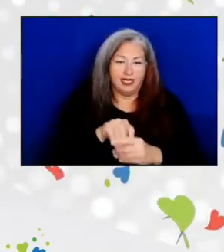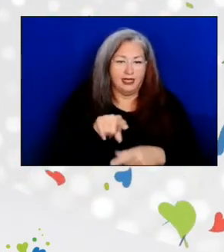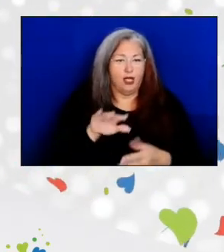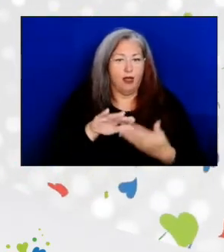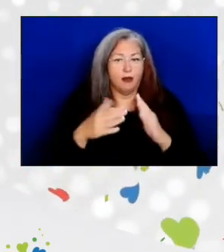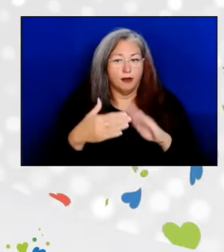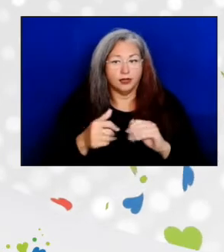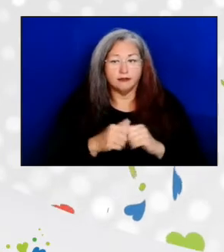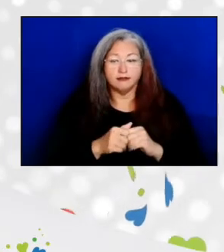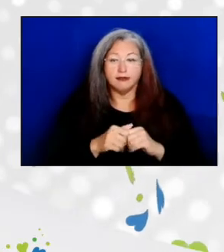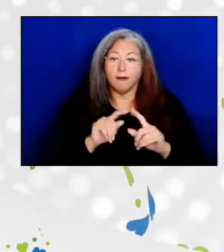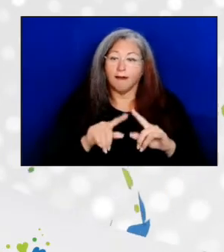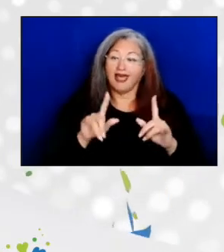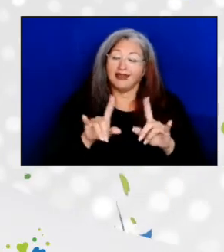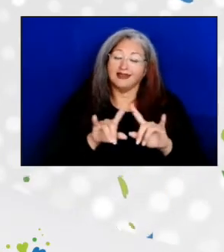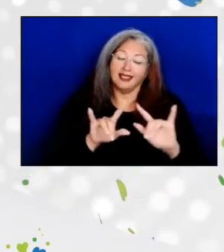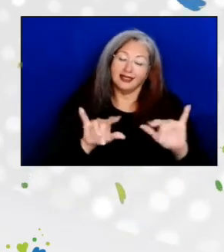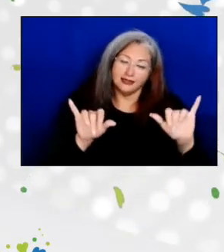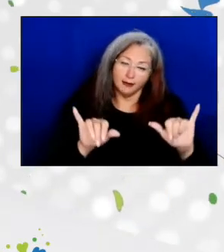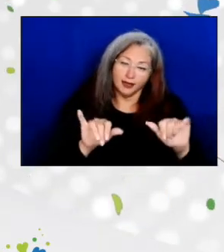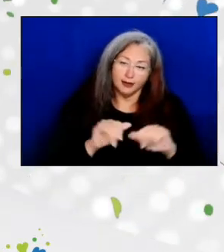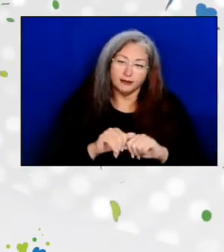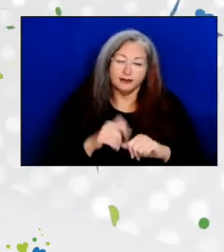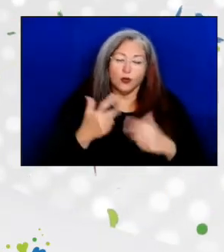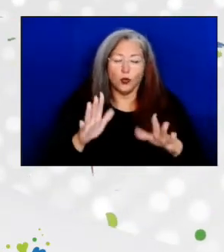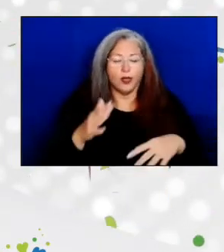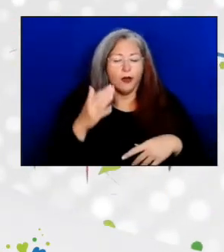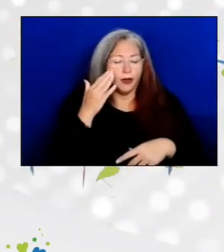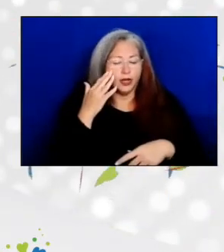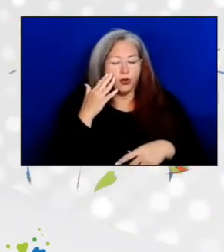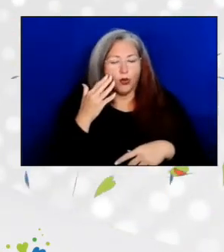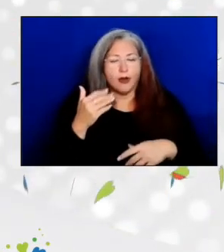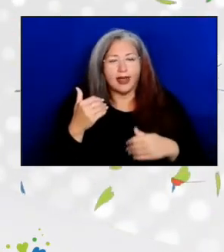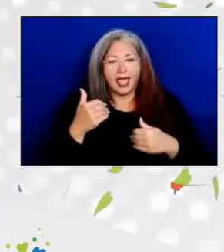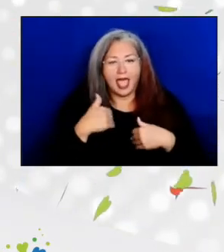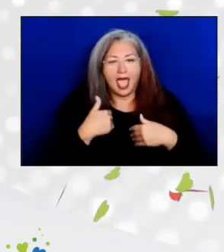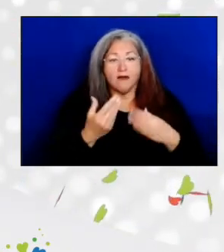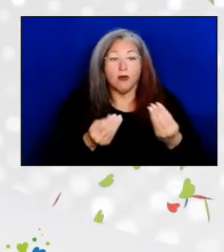And yet at the same time, we know that there are increasing numbers